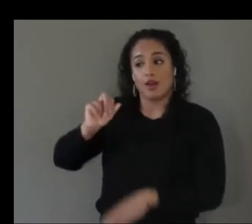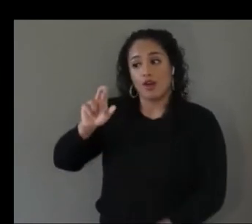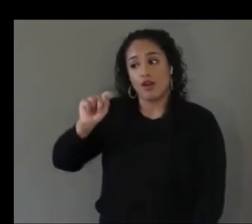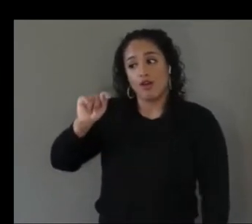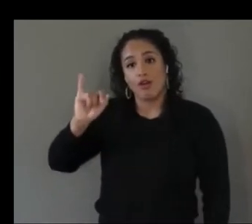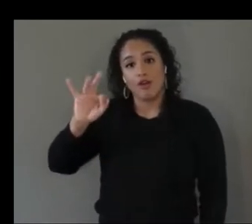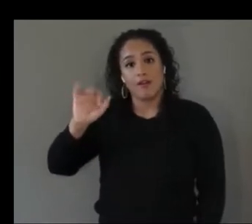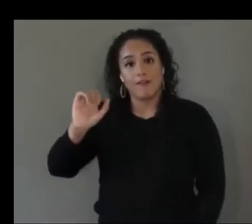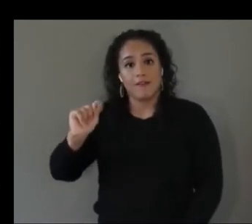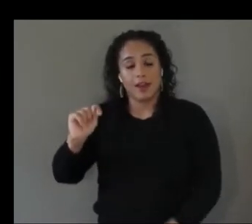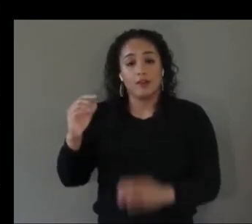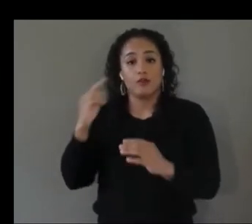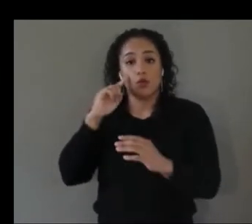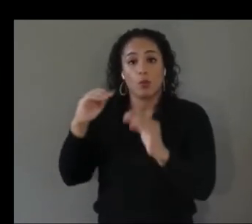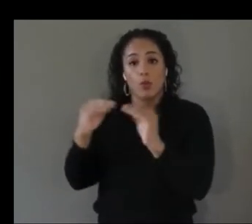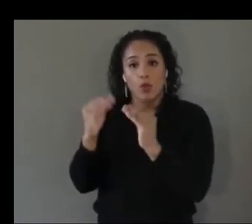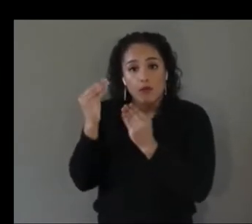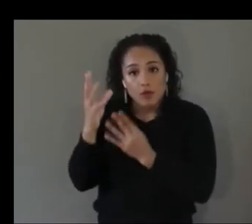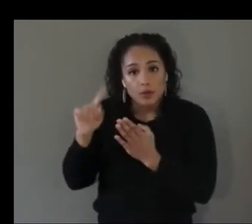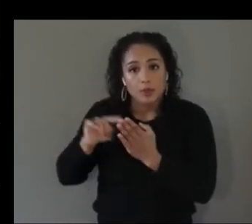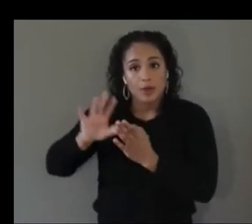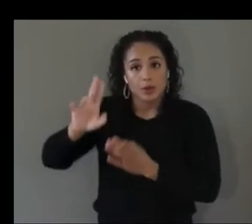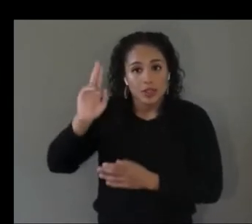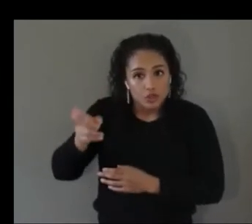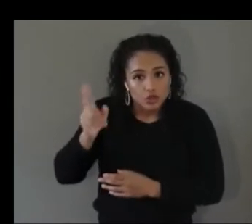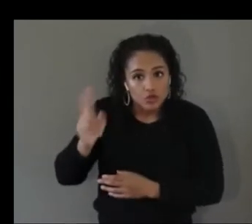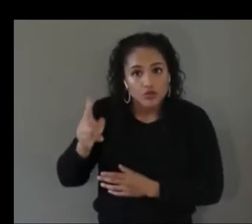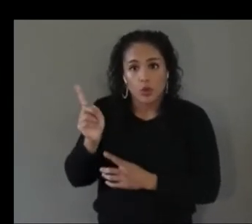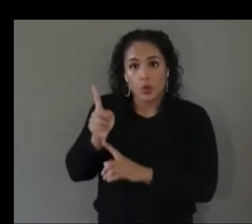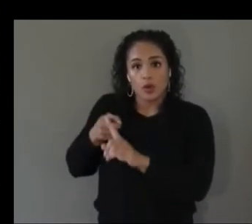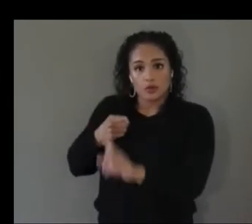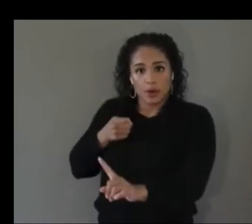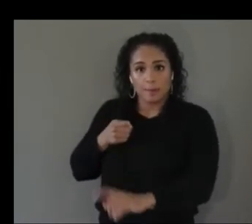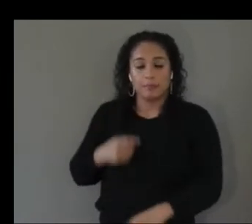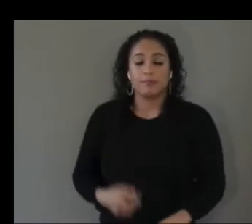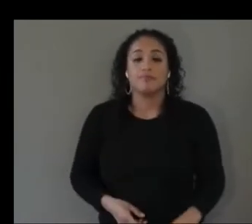the second project that i've worked on recently that's related to this is trying to make 360